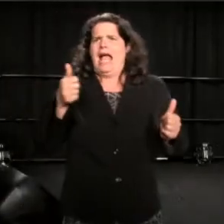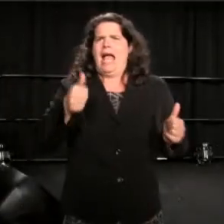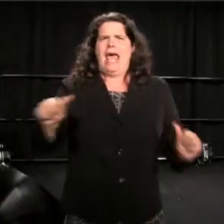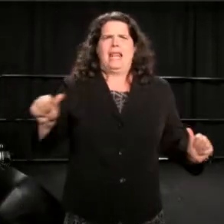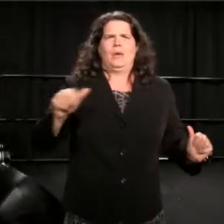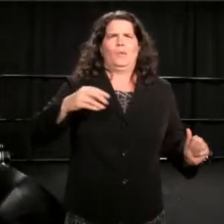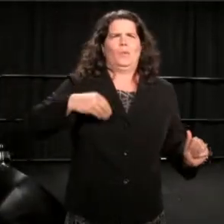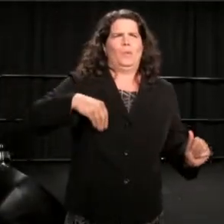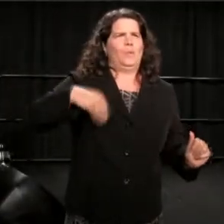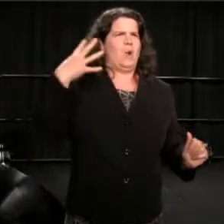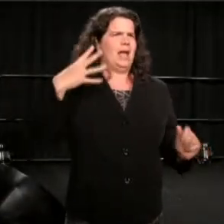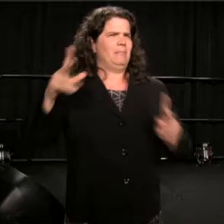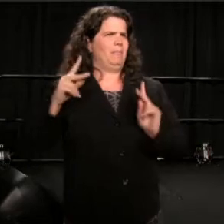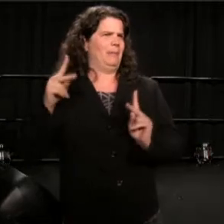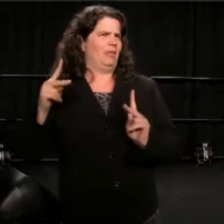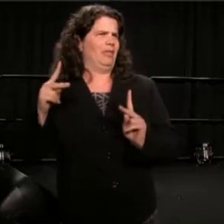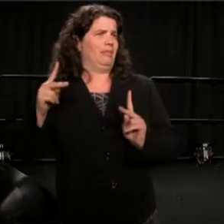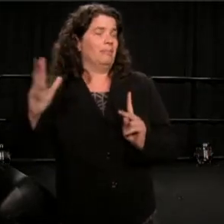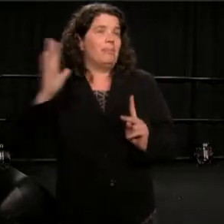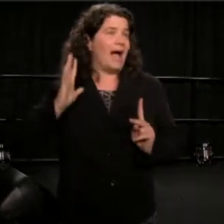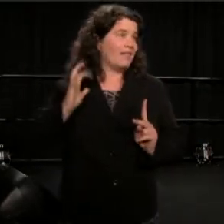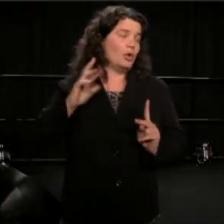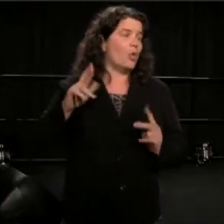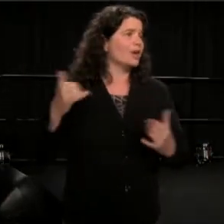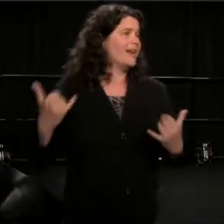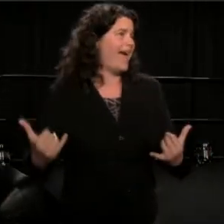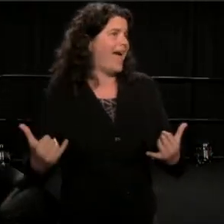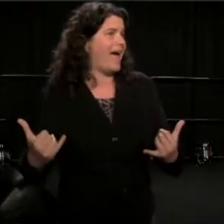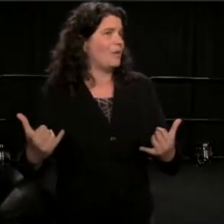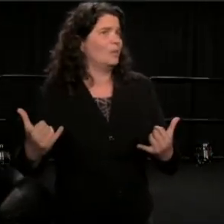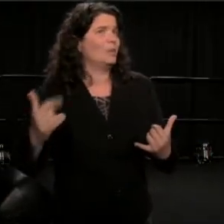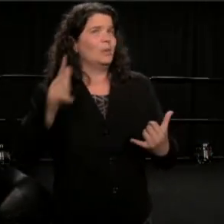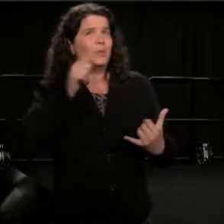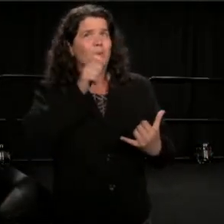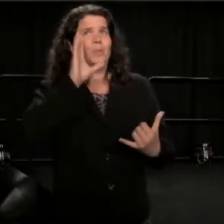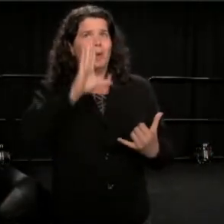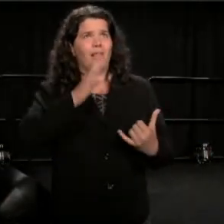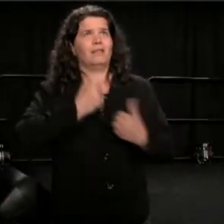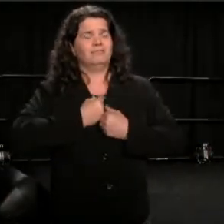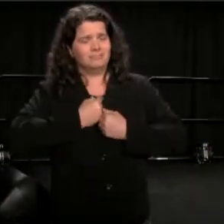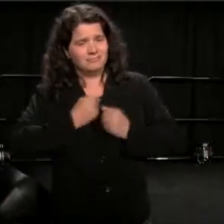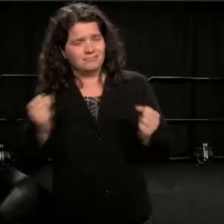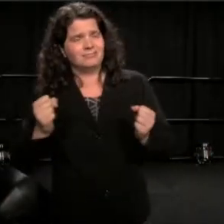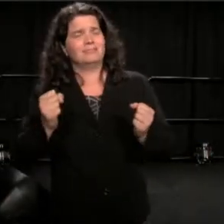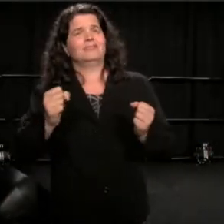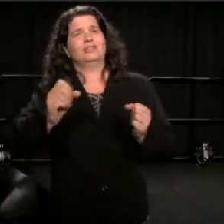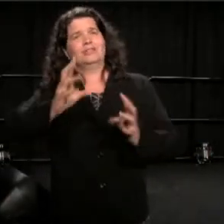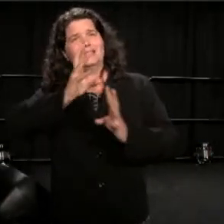who would speak as truthfully, as candidly, as relentlessly openly,